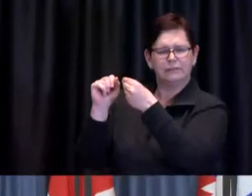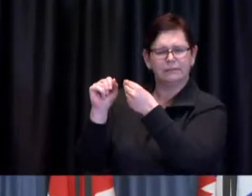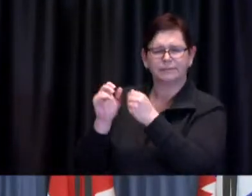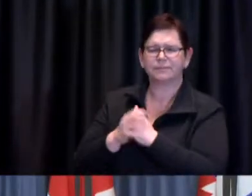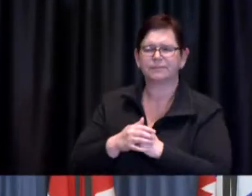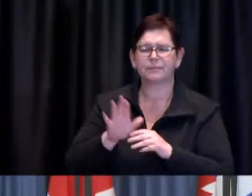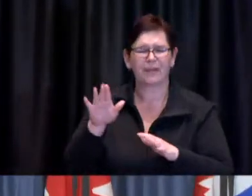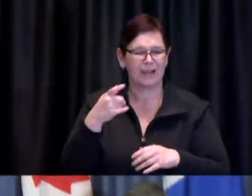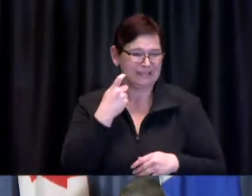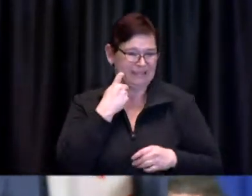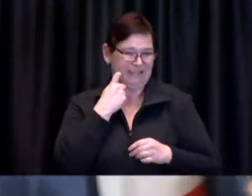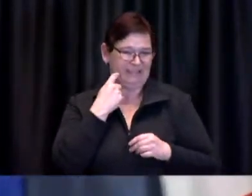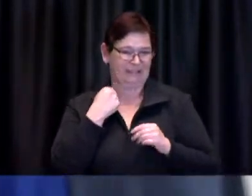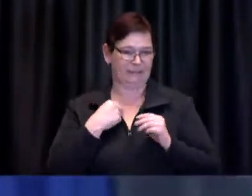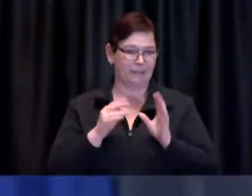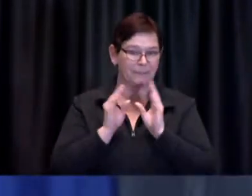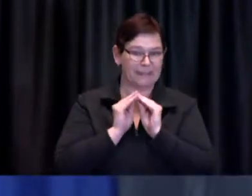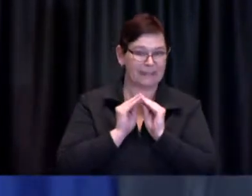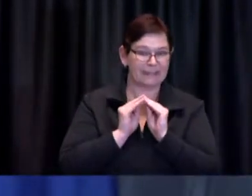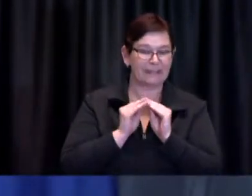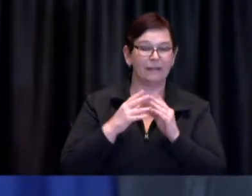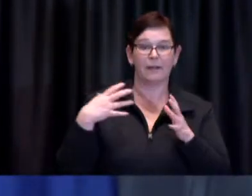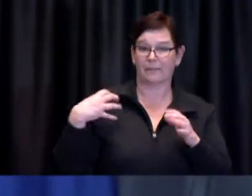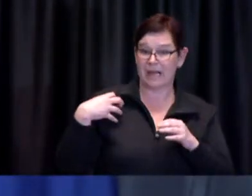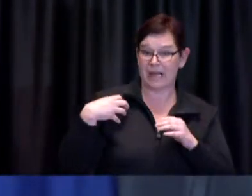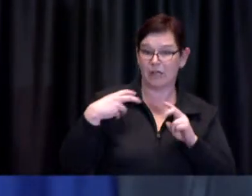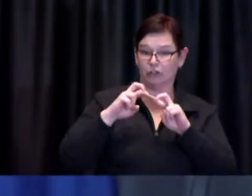The Mayors and Chairs from the Greater Toronto and Hamilton Area met today and